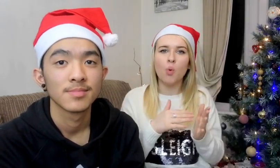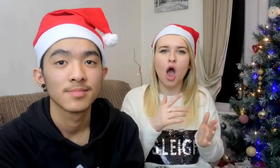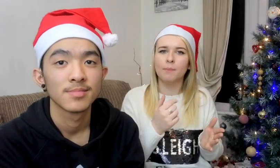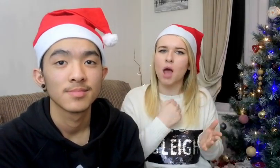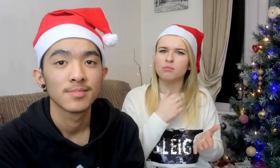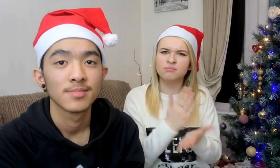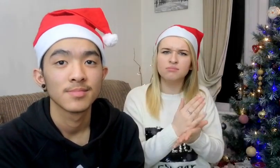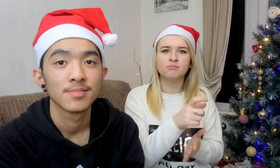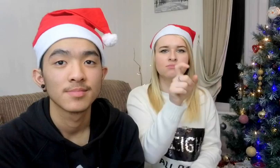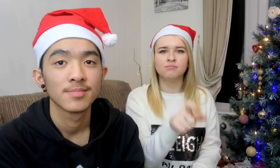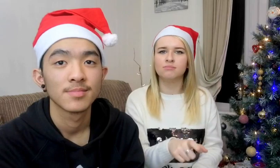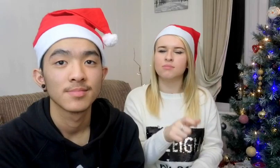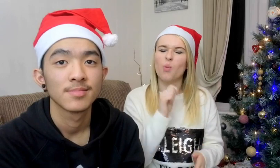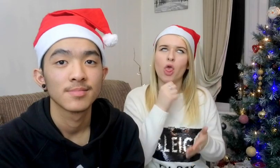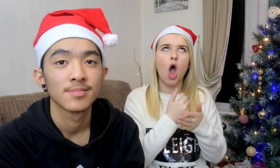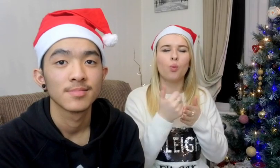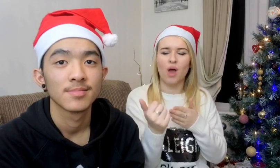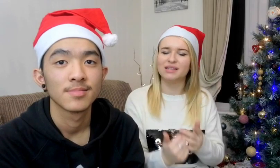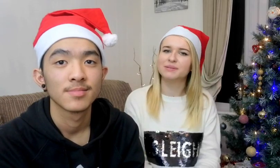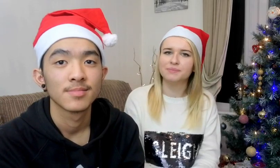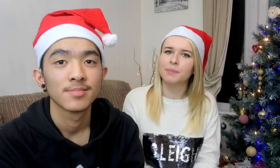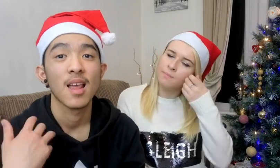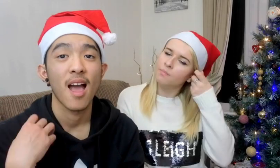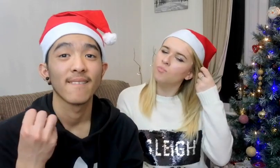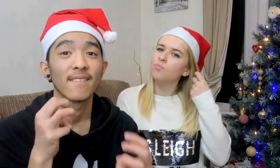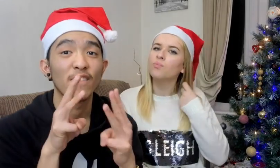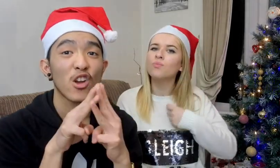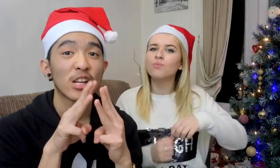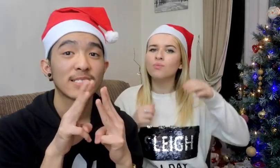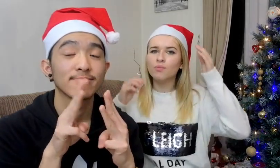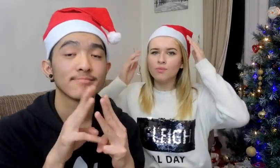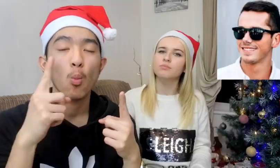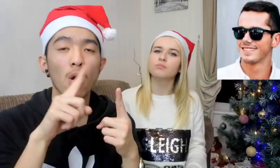Zoella will always be my idol! I have three idols